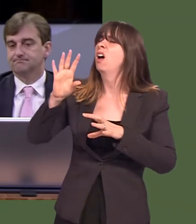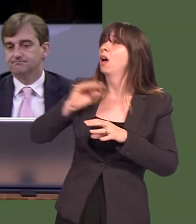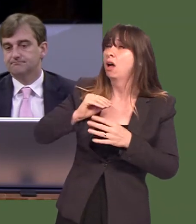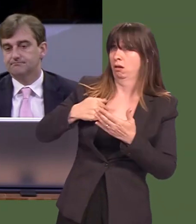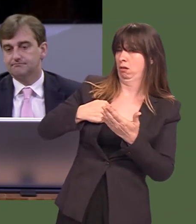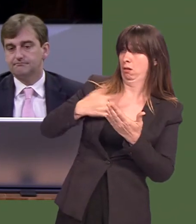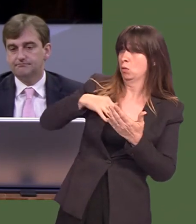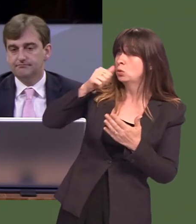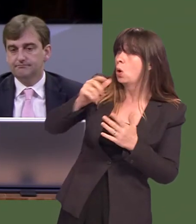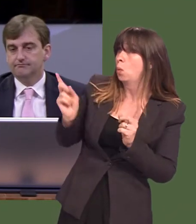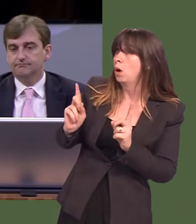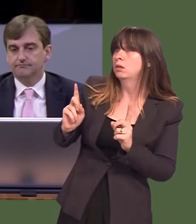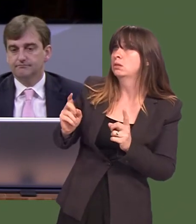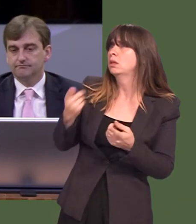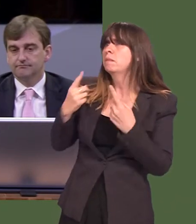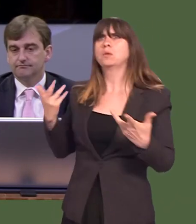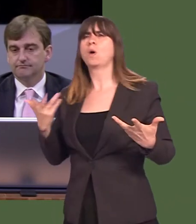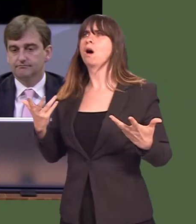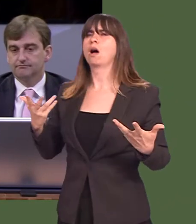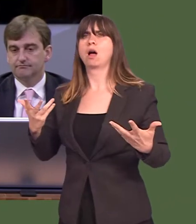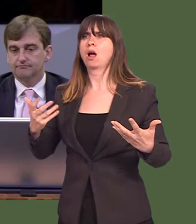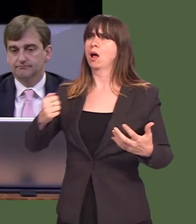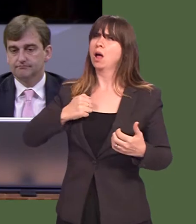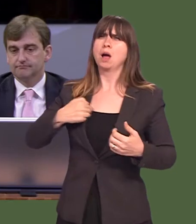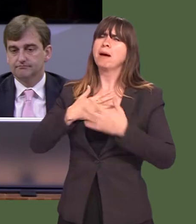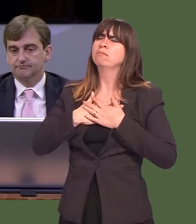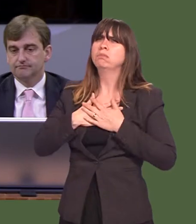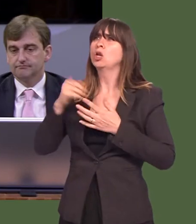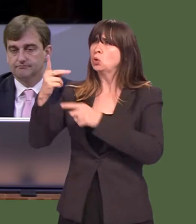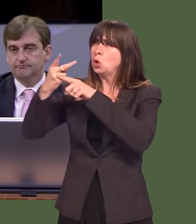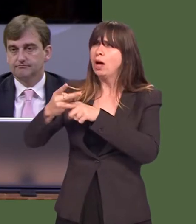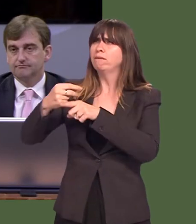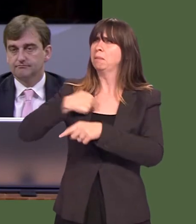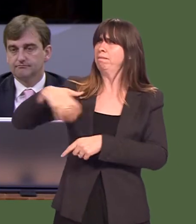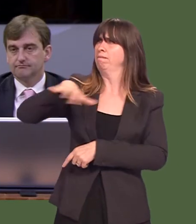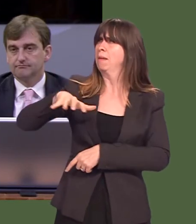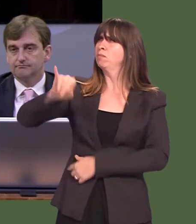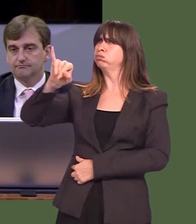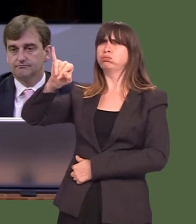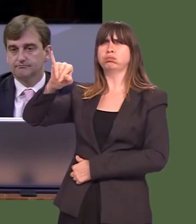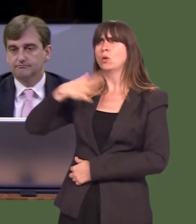back to them in order to satisfy themselves over the way their loved ones were looked after.